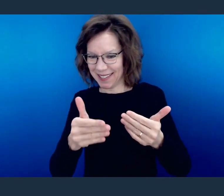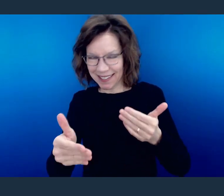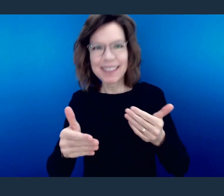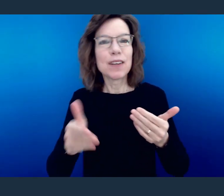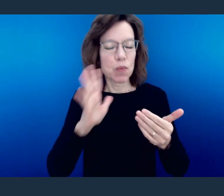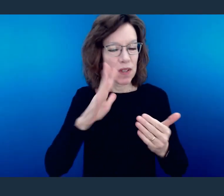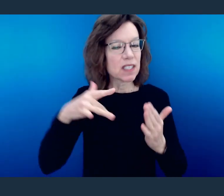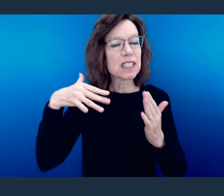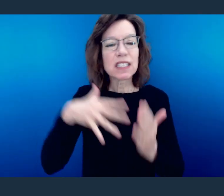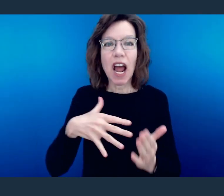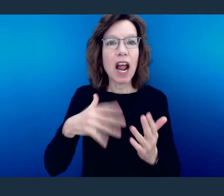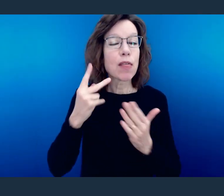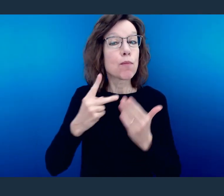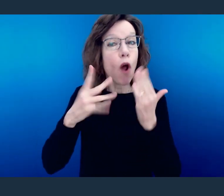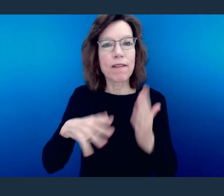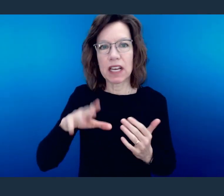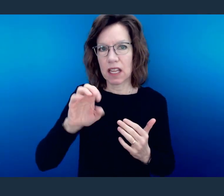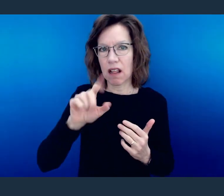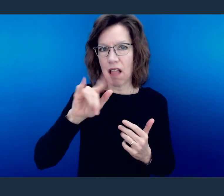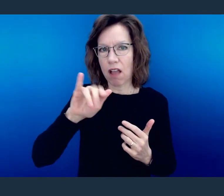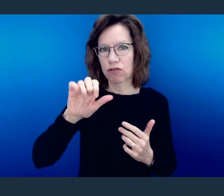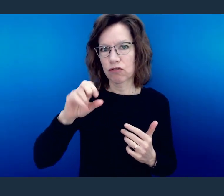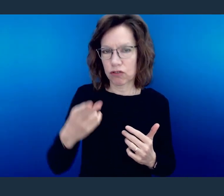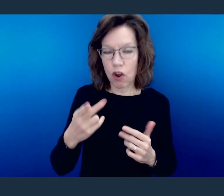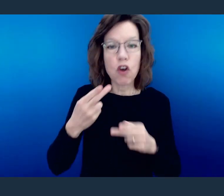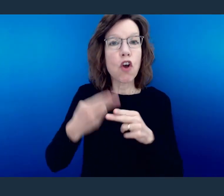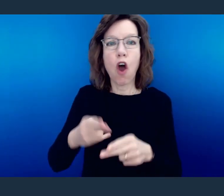It's going to be a study on the prophet Elijah called "Faith in Fire."